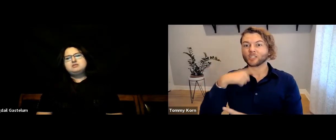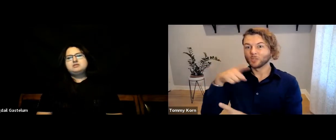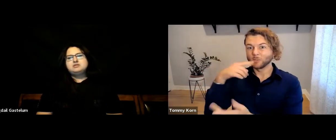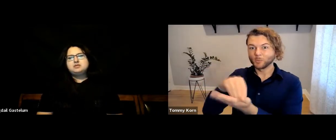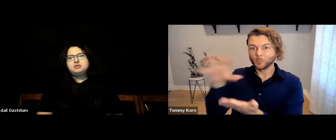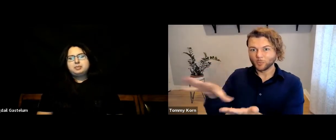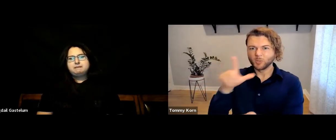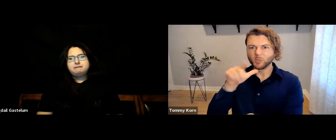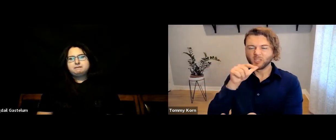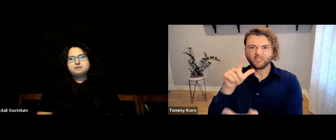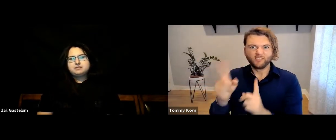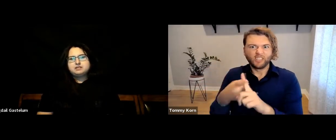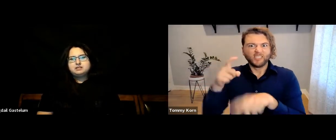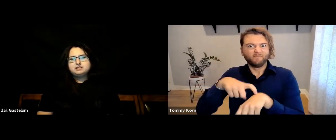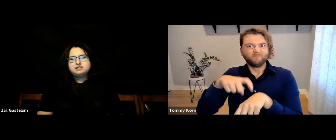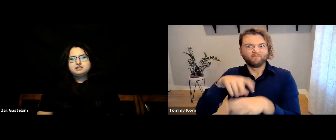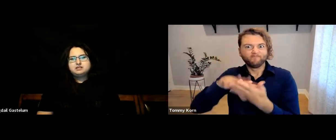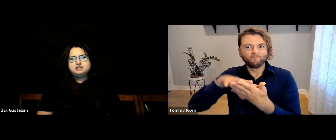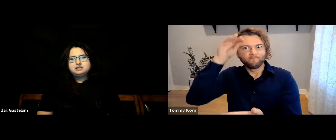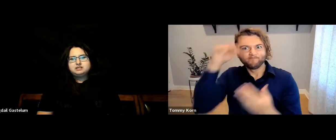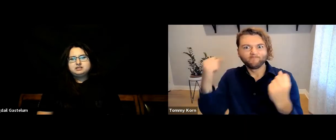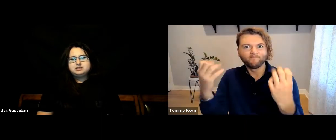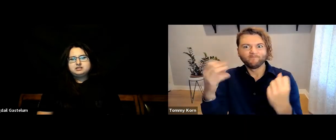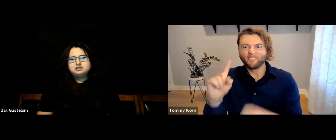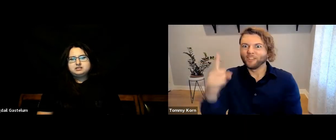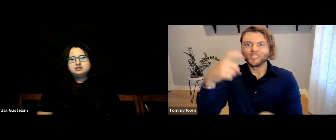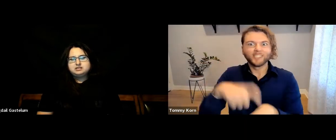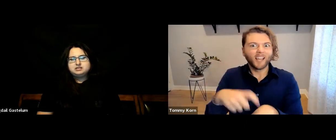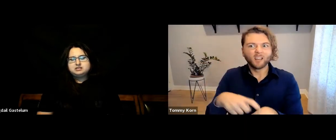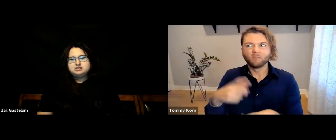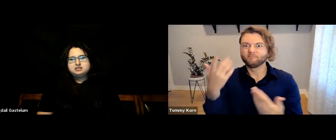Since it’s hearing students’ first time learning ASL,